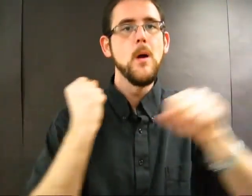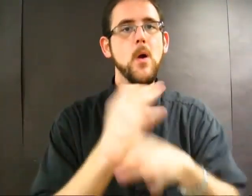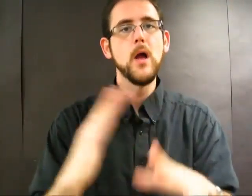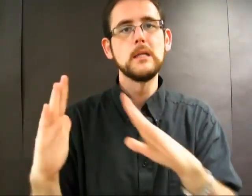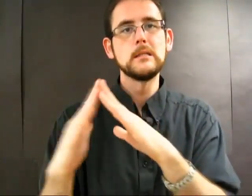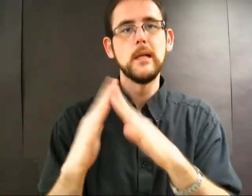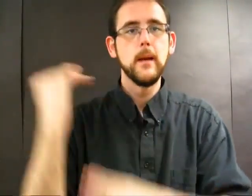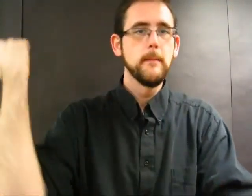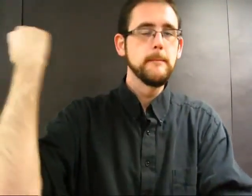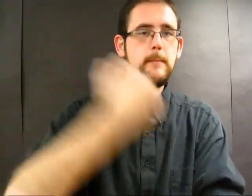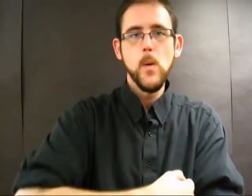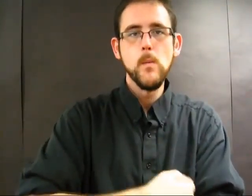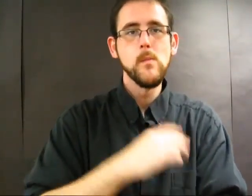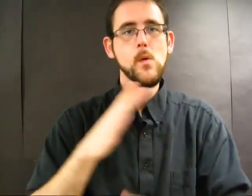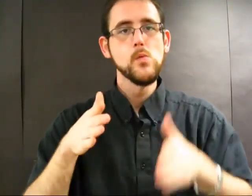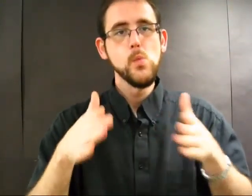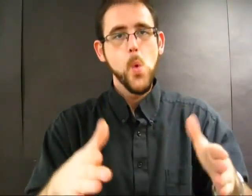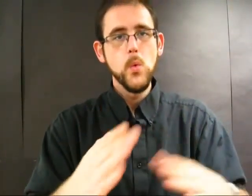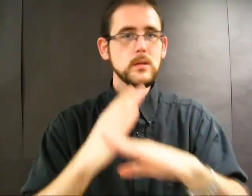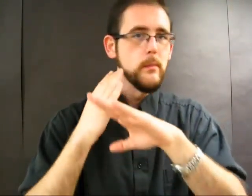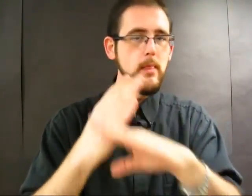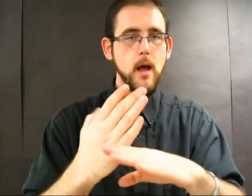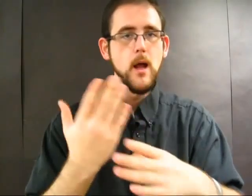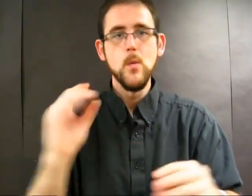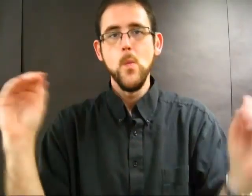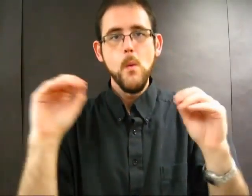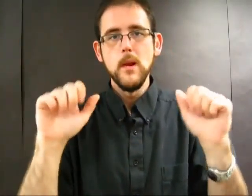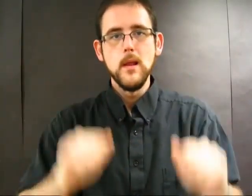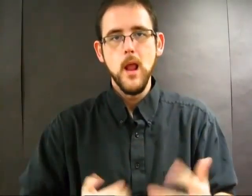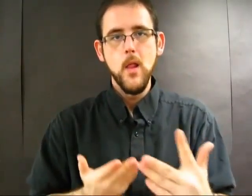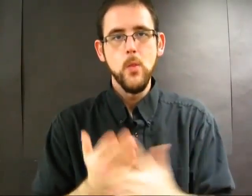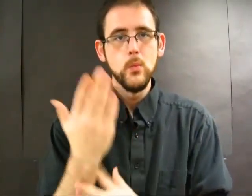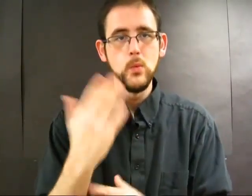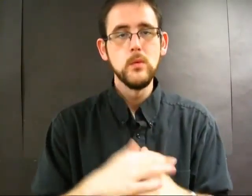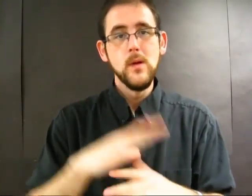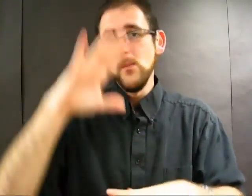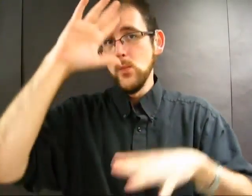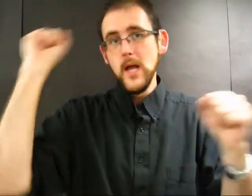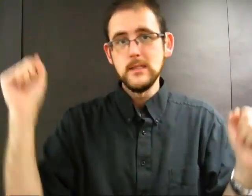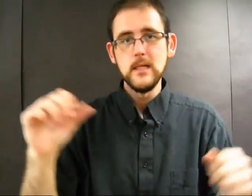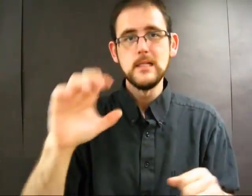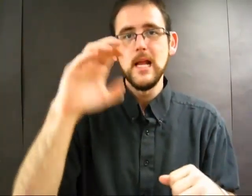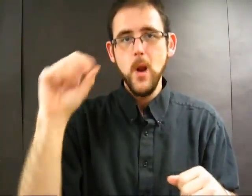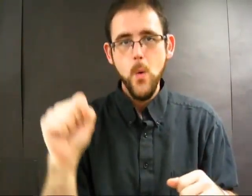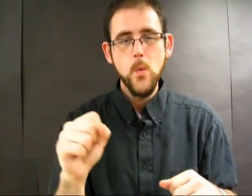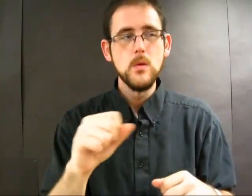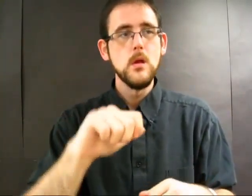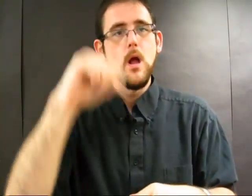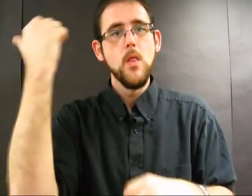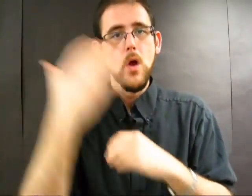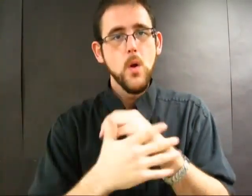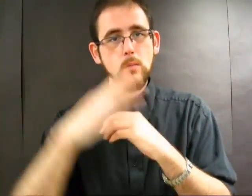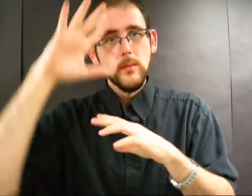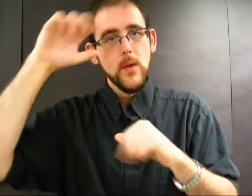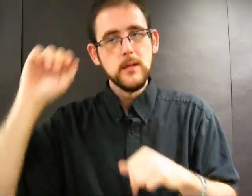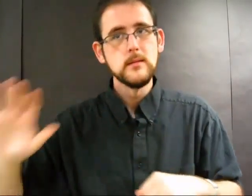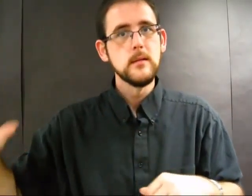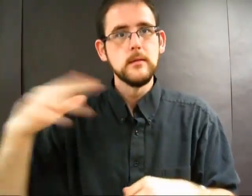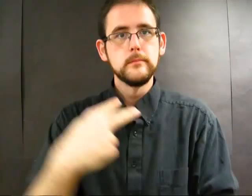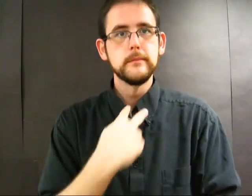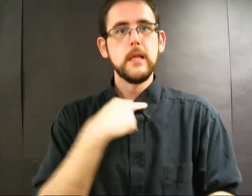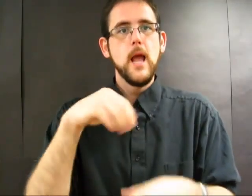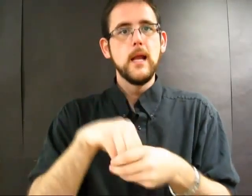shutting the city down so nobody can get through; the symposium attendees are stuck